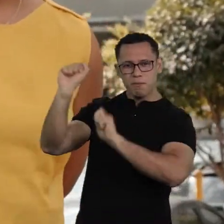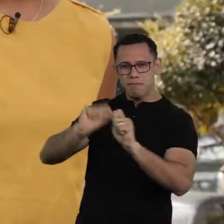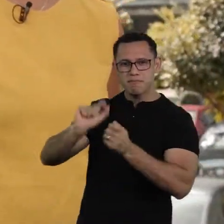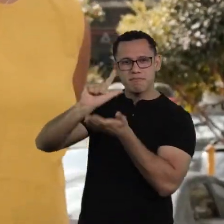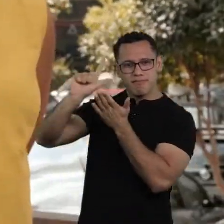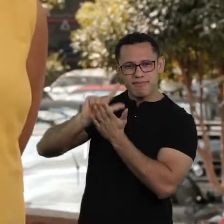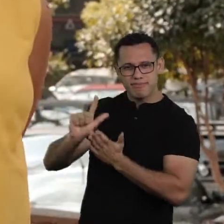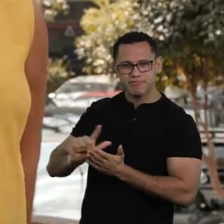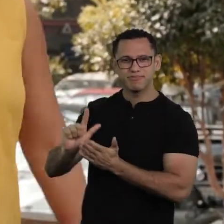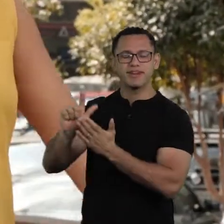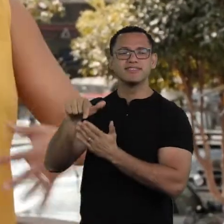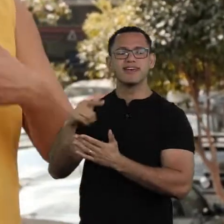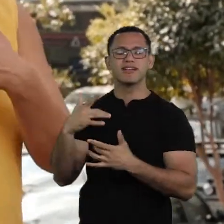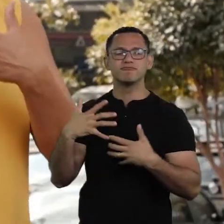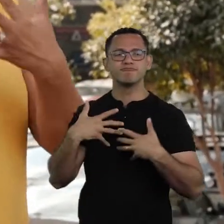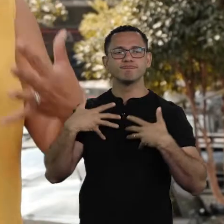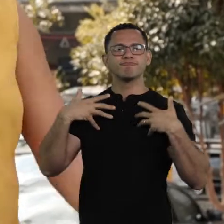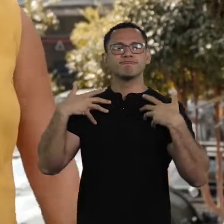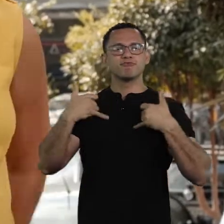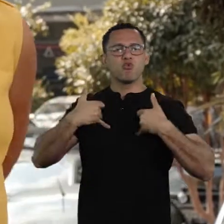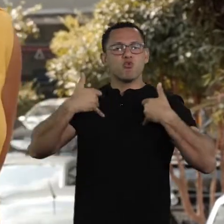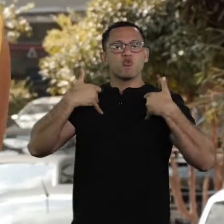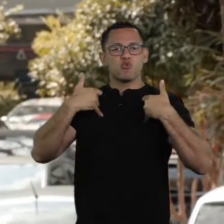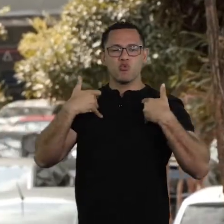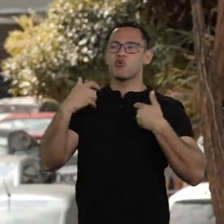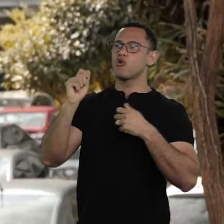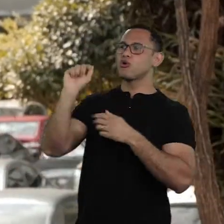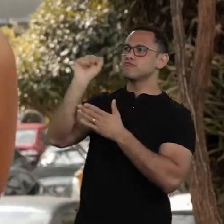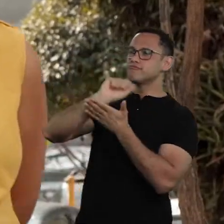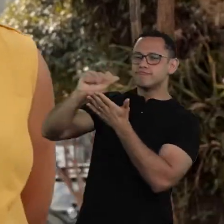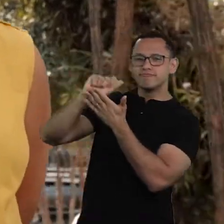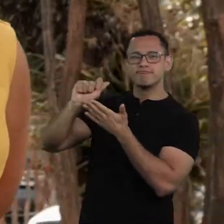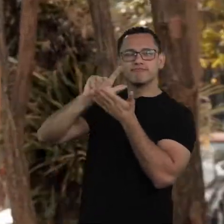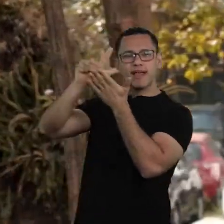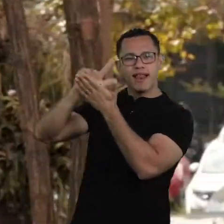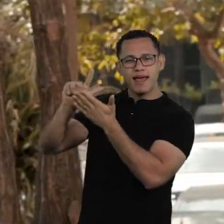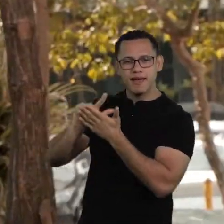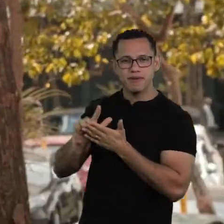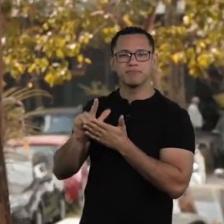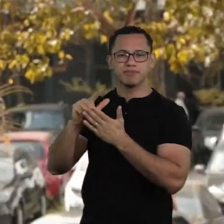And she used to say this very… Proudly. Very proudly, exactly. Cool.